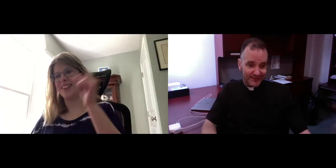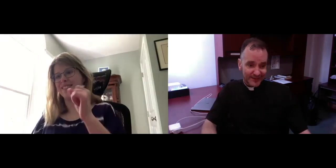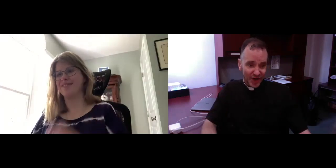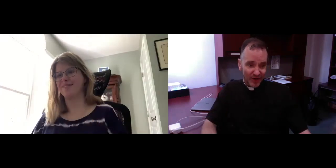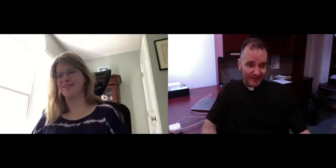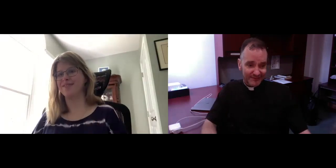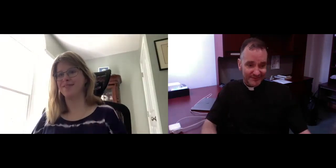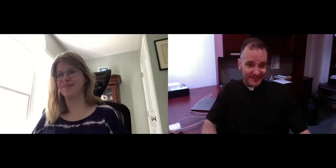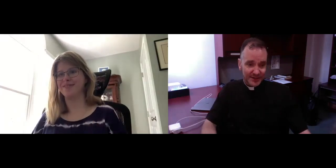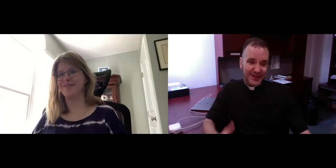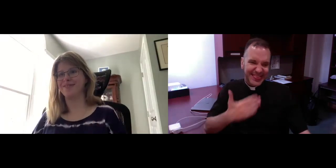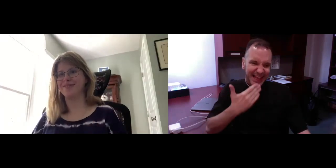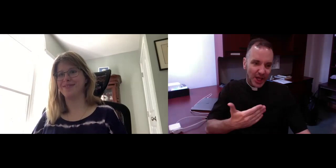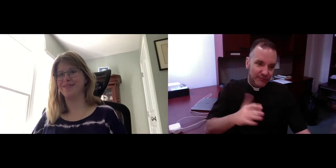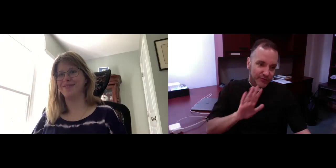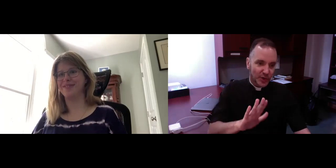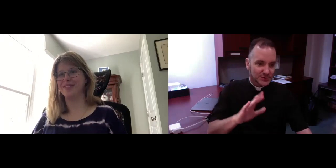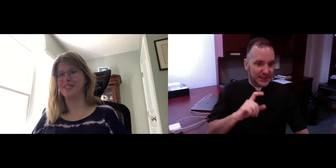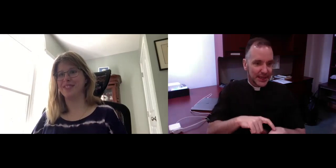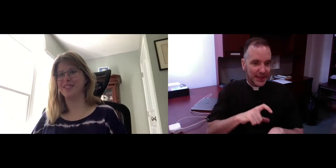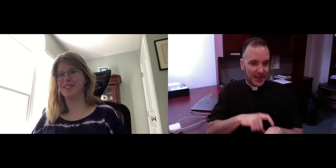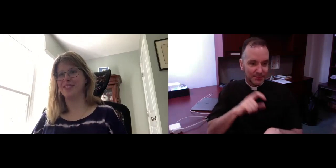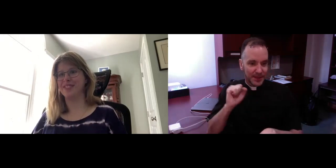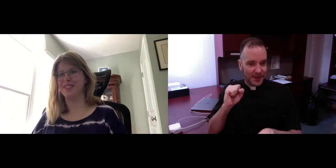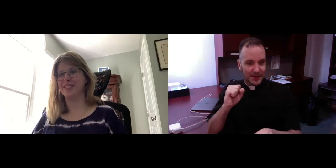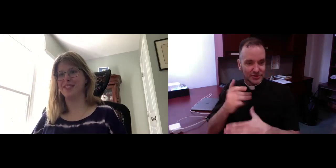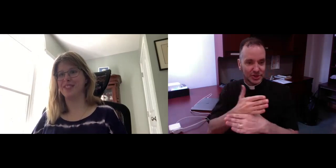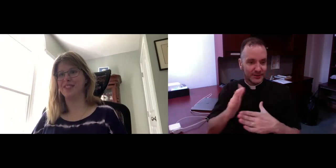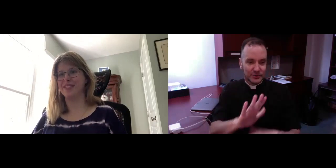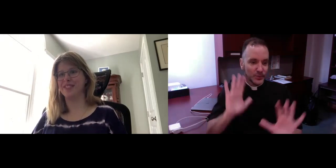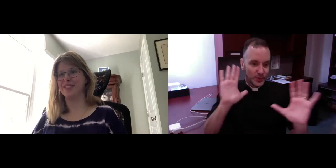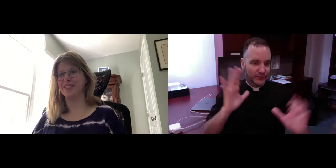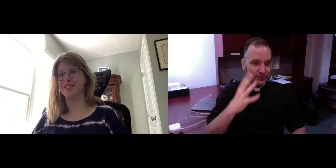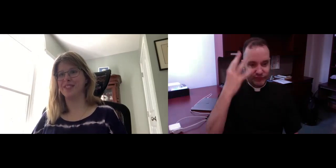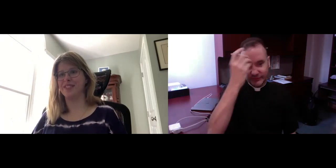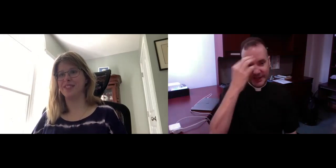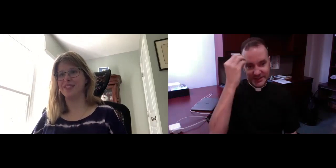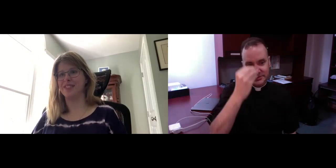other, right? Thank you for your time today, Karina, and for sharing your